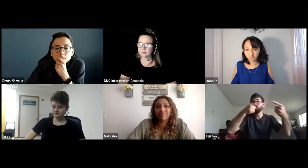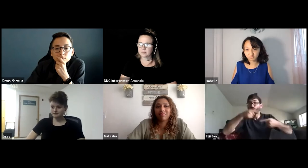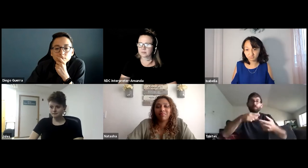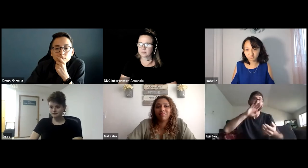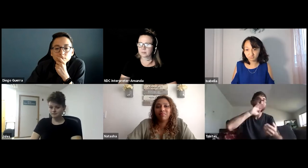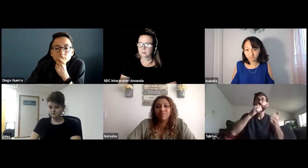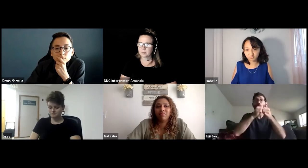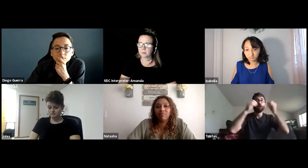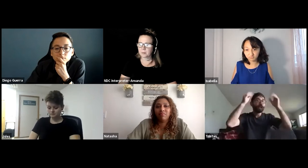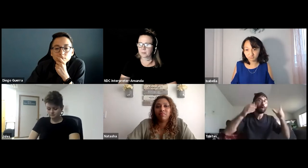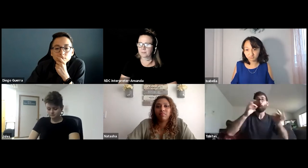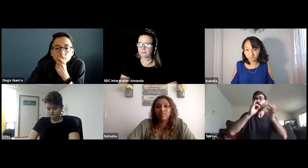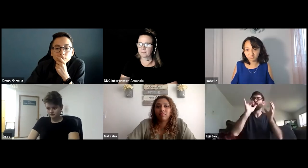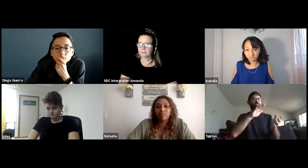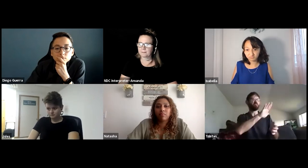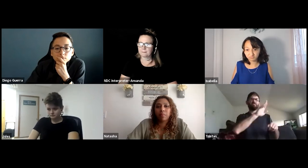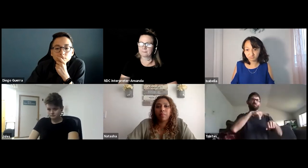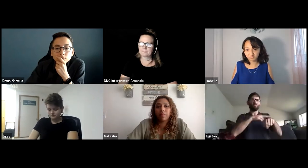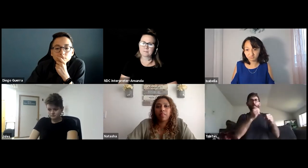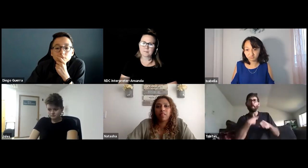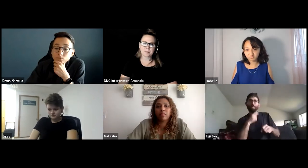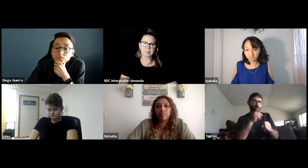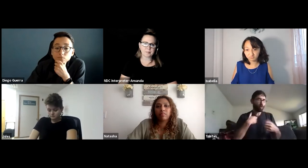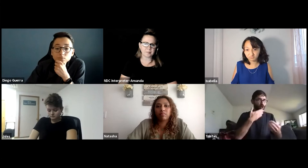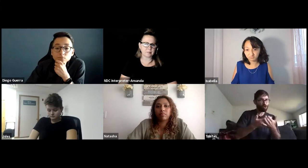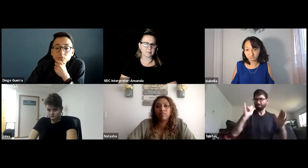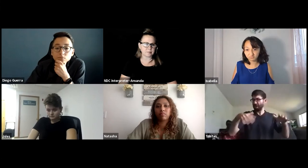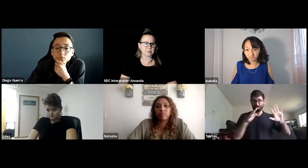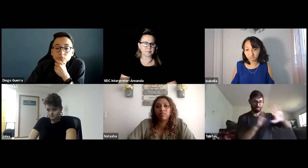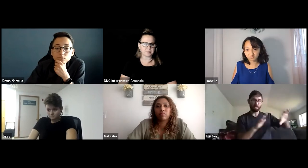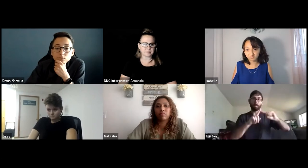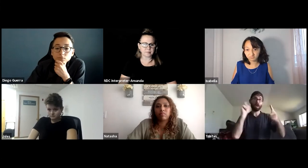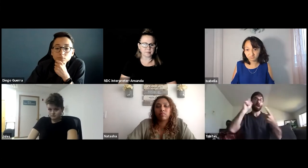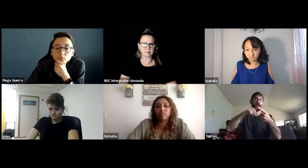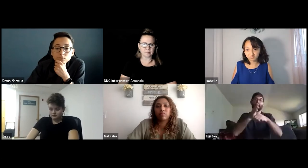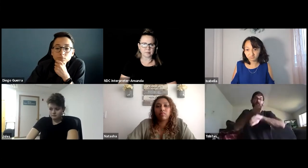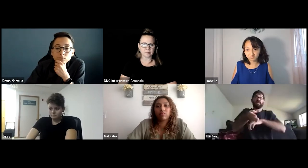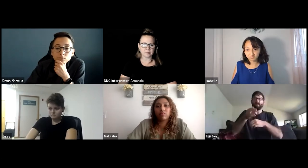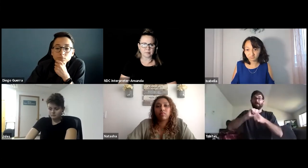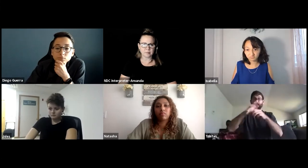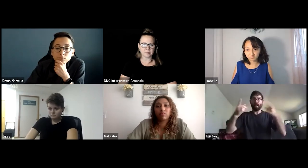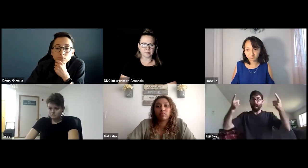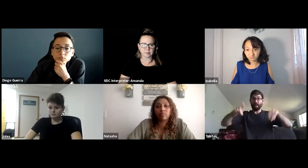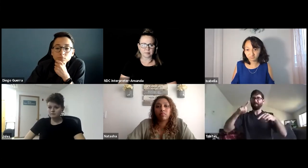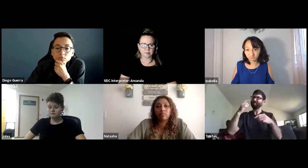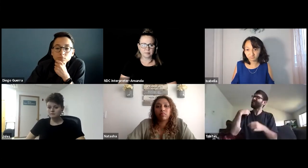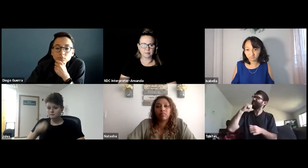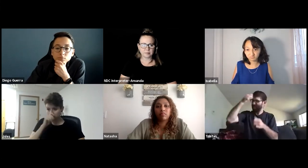and discussions just to check in on how classes are going and if I'm experiencing any issues. So I have a great relationship with the DSS office there.